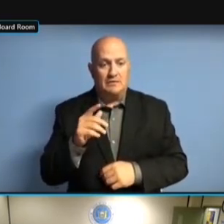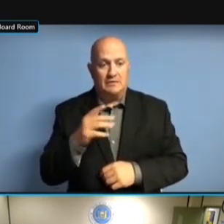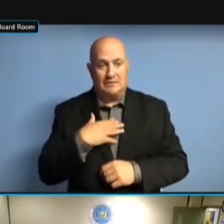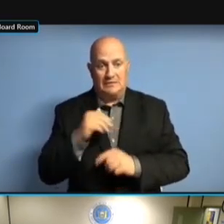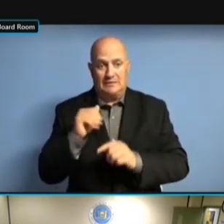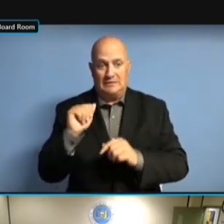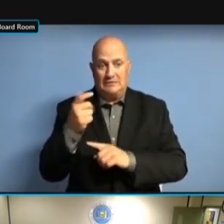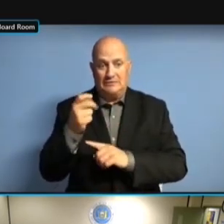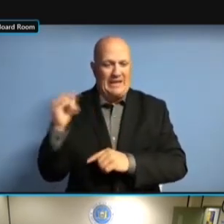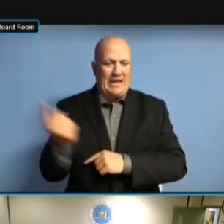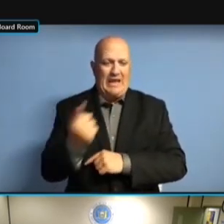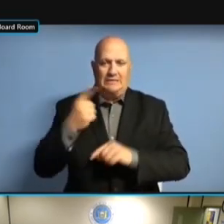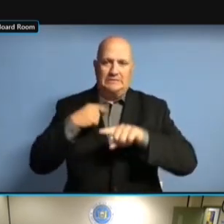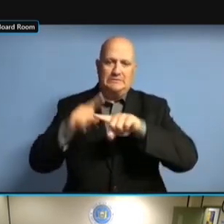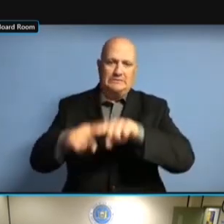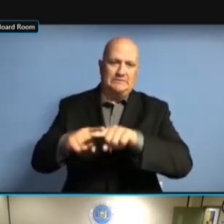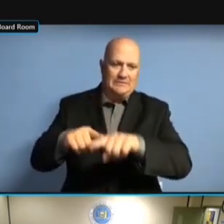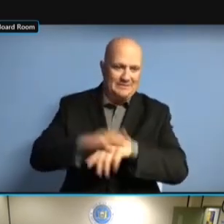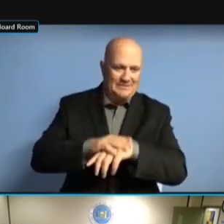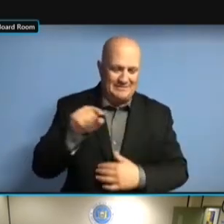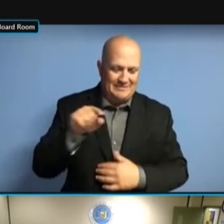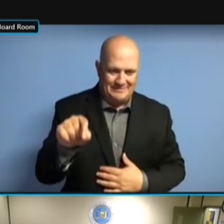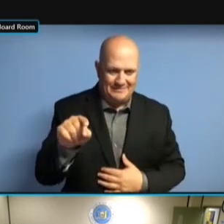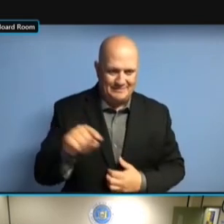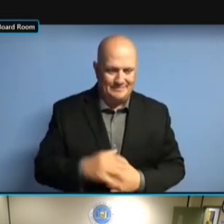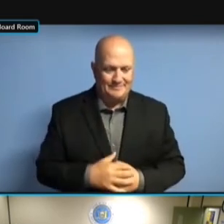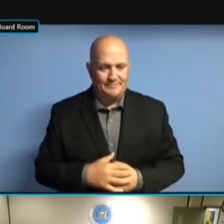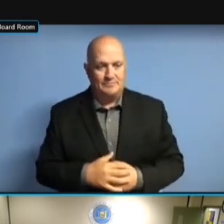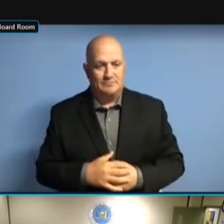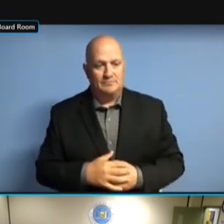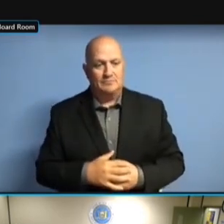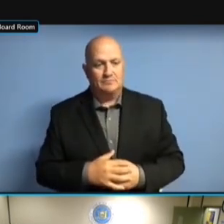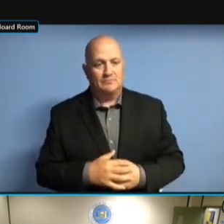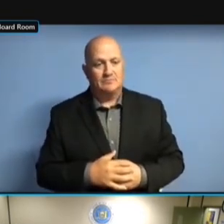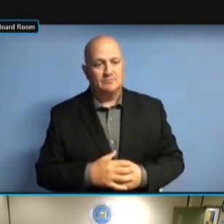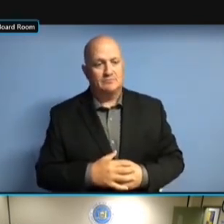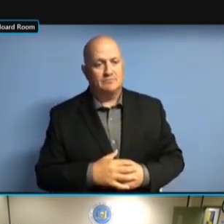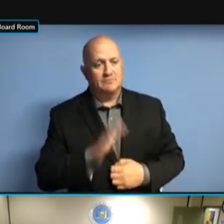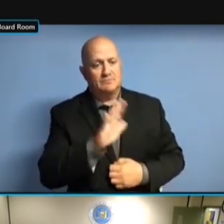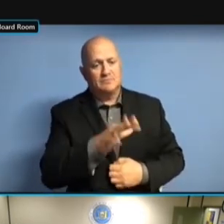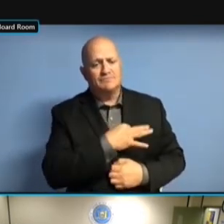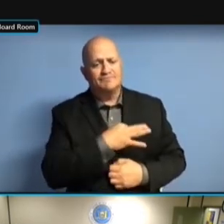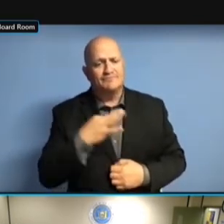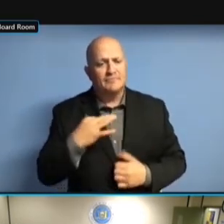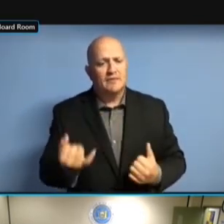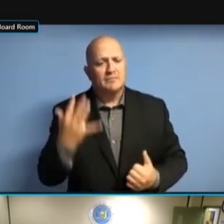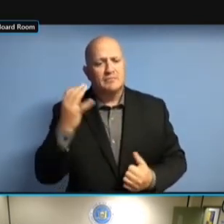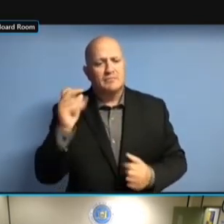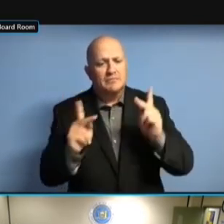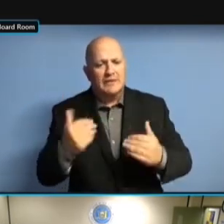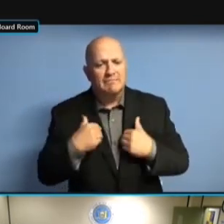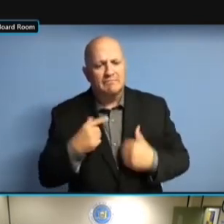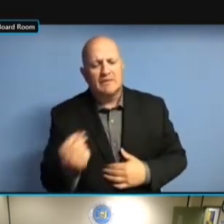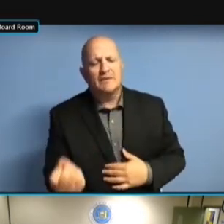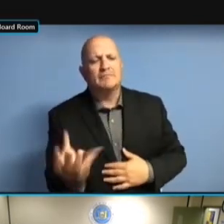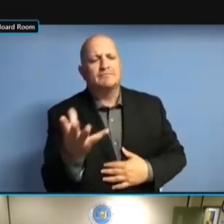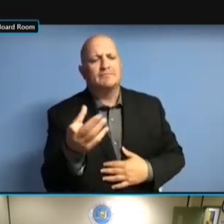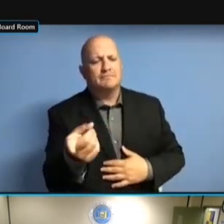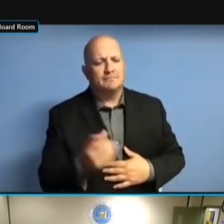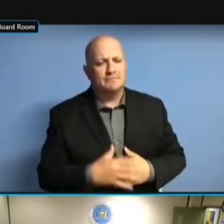AGENCY REVOLVING AROUND YOU NOW. FROM A STAFFING AGENCY REVOLVING AROUND YOU NOW. FROM A STAFFING STANDPOINT, FROM A STAFFING STANDPOINT, FROM A STAFFING STANDPOINT, WHAT'S FROM A STAFFING STANDPOINT, WHAT'S YOUR FROM A STAFFING STANDPOINT, WHAT'S YOUR CURRENT FROM A STAFFING STANDPOINT, WHAT'S YOUR CURRENT SATISFYIN FROM A STAFFING STANDPOINT, WHAT'S YOUR CURRENT STAFFING WHAT'S YOUR CURRENT STAFFING WHAT'S YOUR CURRENT STAFFING LEVEL? LEVEL? LEVEL? >> LEVEL? >> WE LEVEL? >> WE RELY LEVEL? >> WE RELY -- LEVEL? >> WE RELY -- I'M LEVEL? >> WE RELY -- I'M ABOUT LEVEL? >> WE RELY -- I'M ABOUT 50/50 WE RELY -- I'M ABOUT 50/50